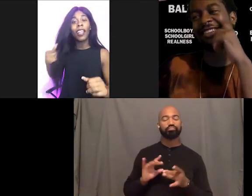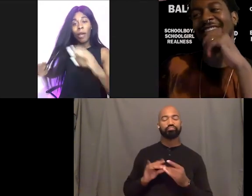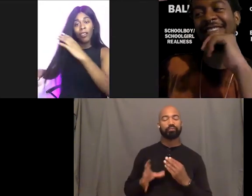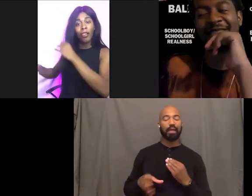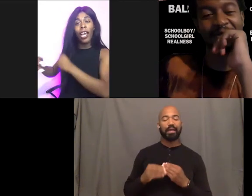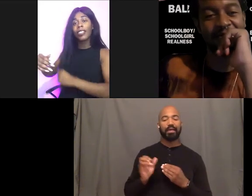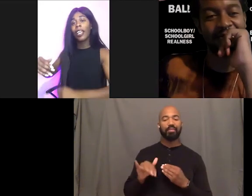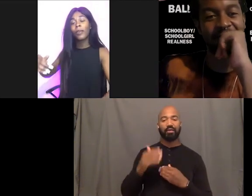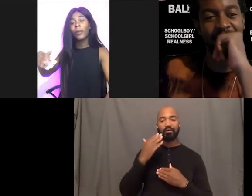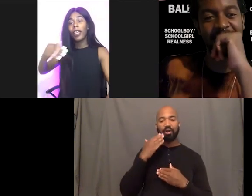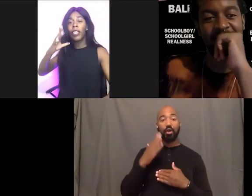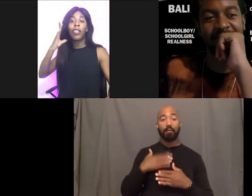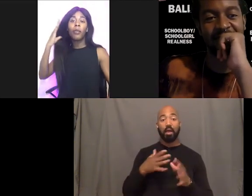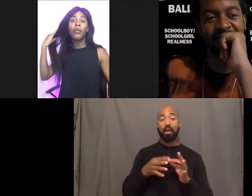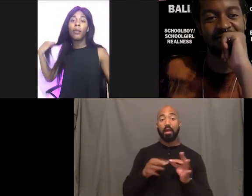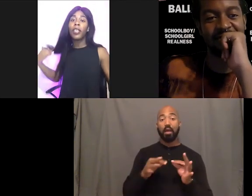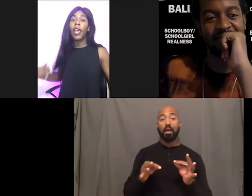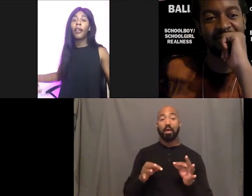my new line is that I used to play for NWNBA.